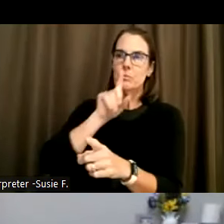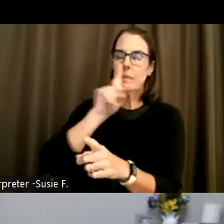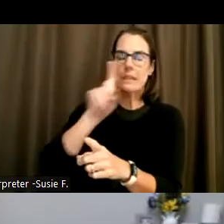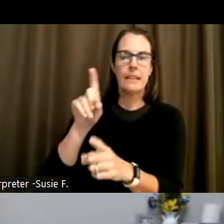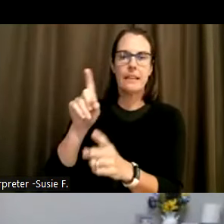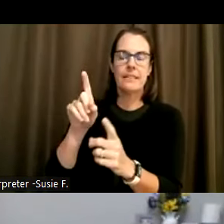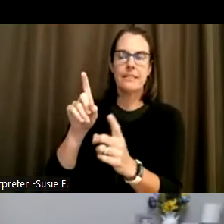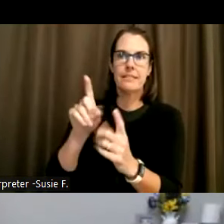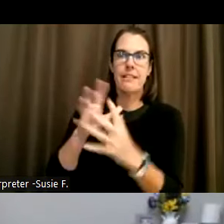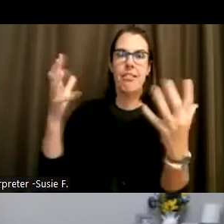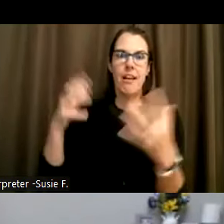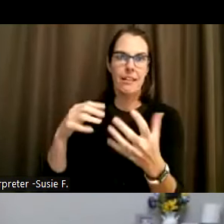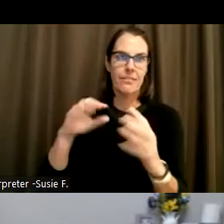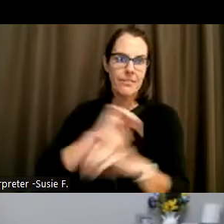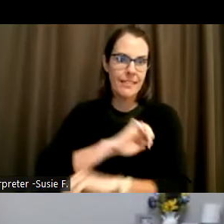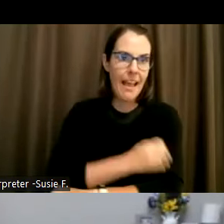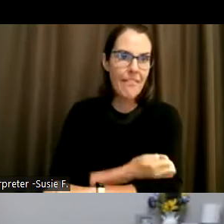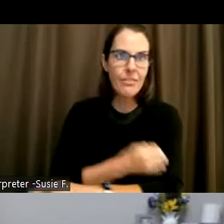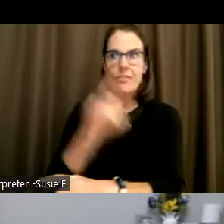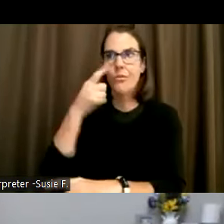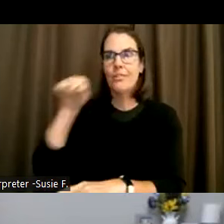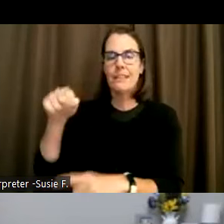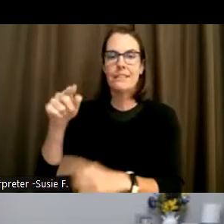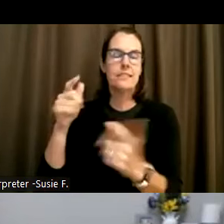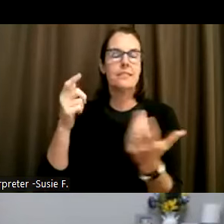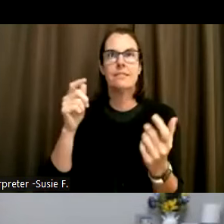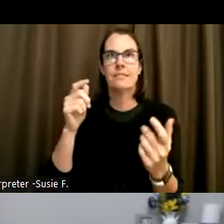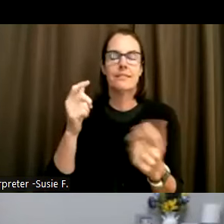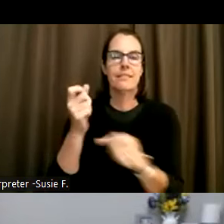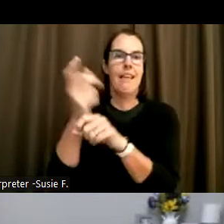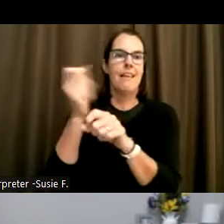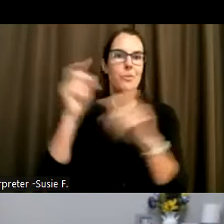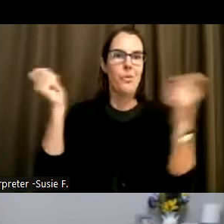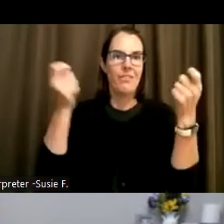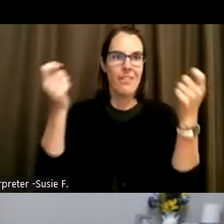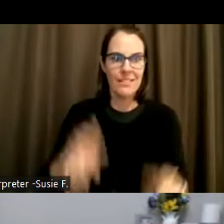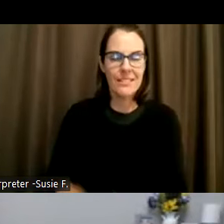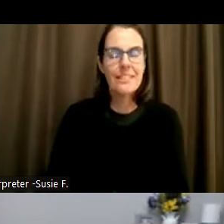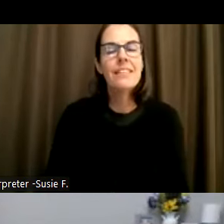incredible event that we do annually. And I'm Jim Davis and.